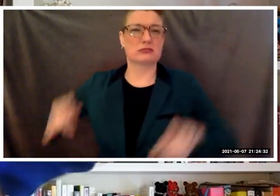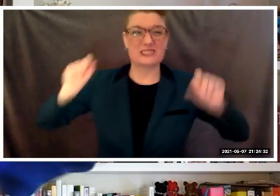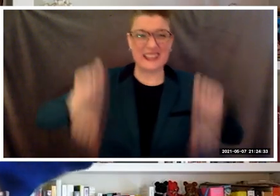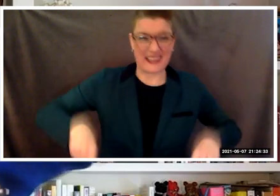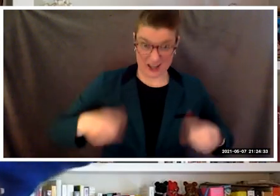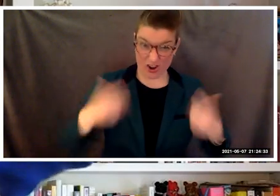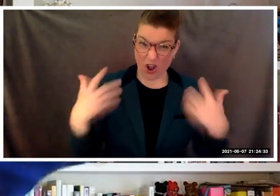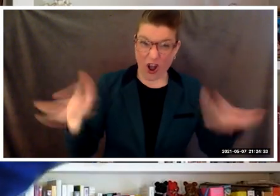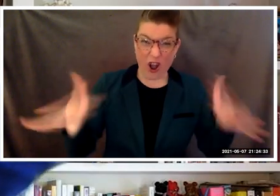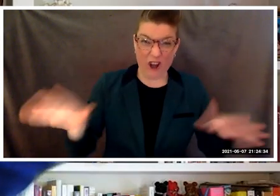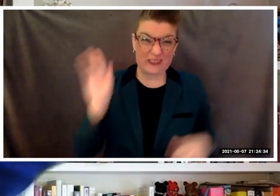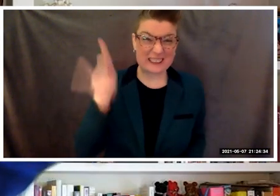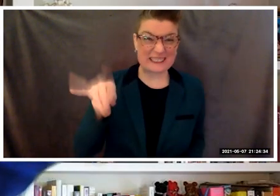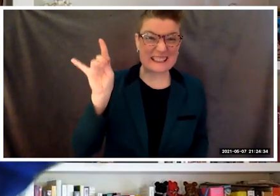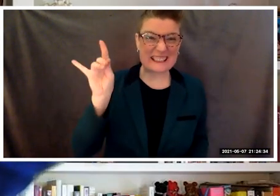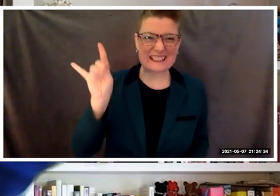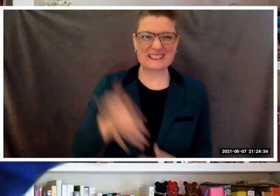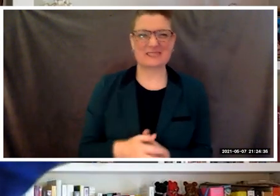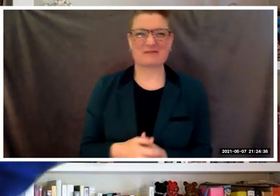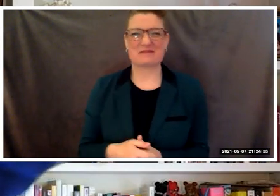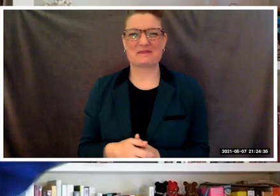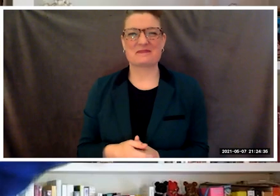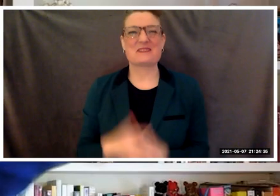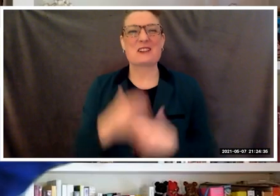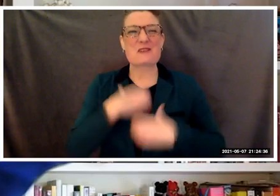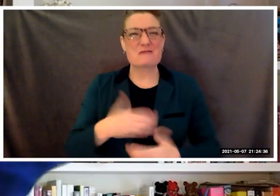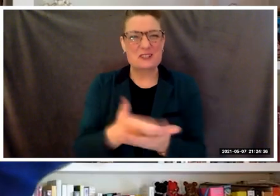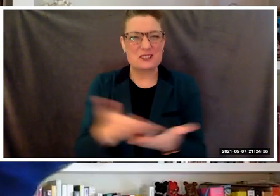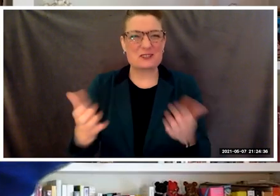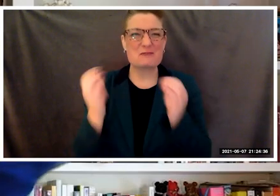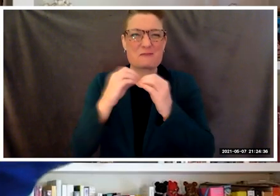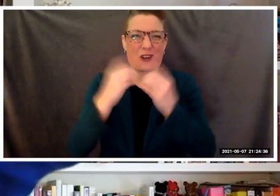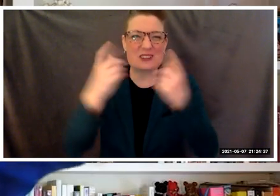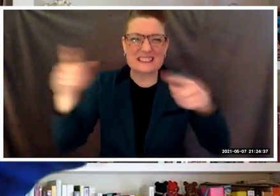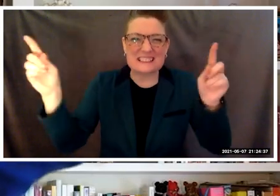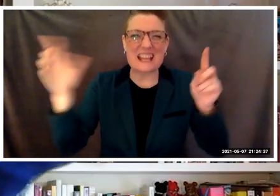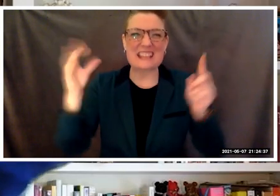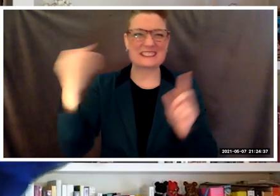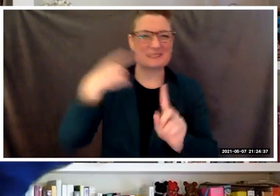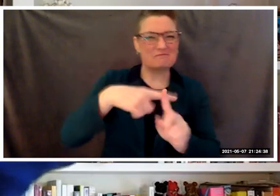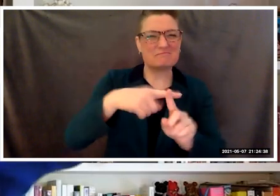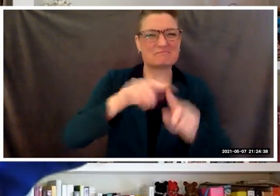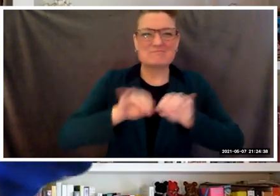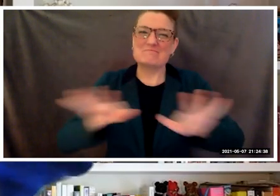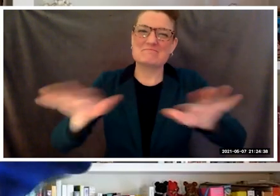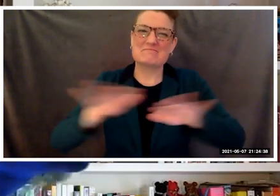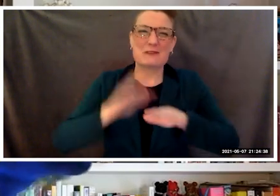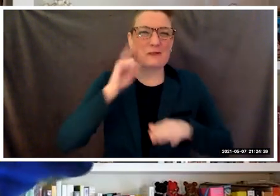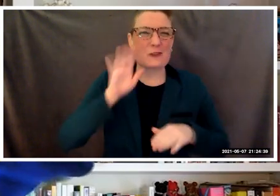Much success and goodwill on your journey, and don't forget those who helped you to get there.